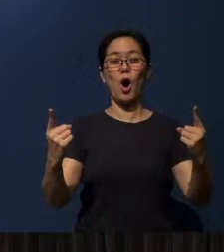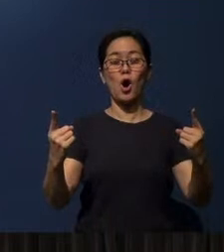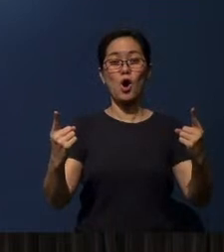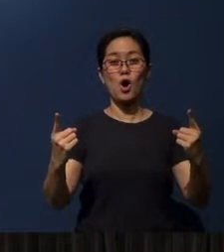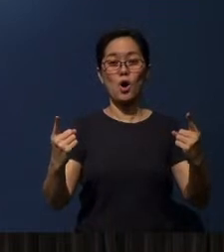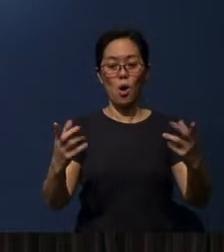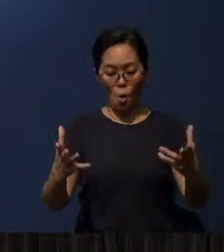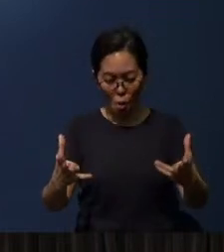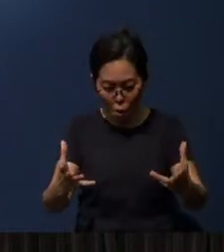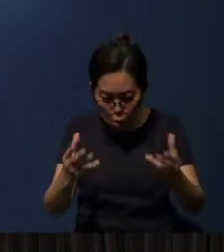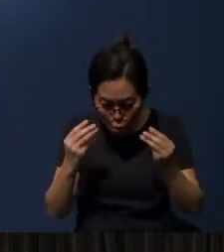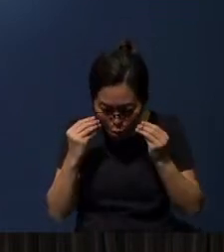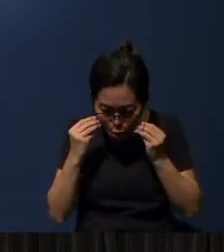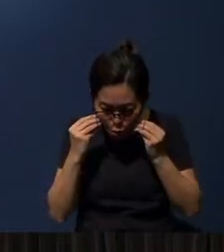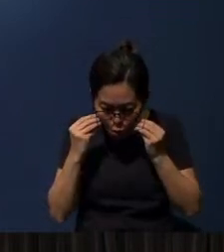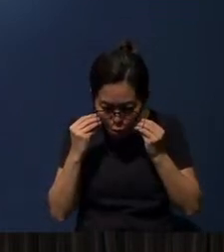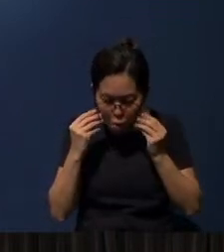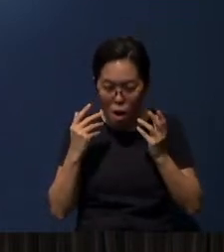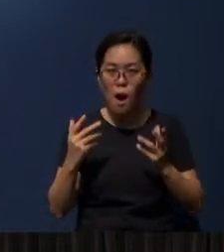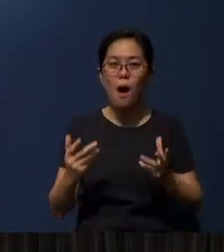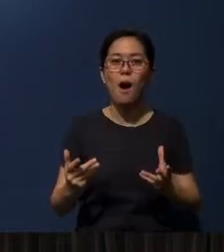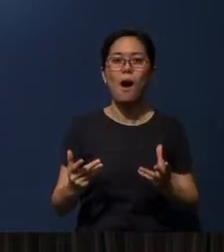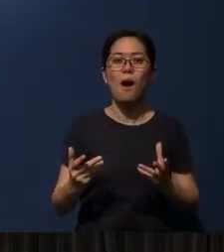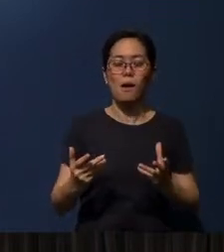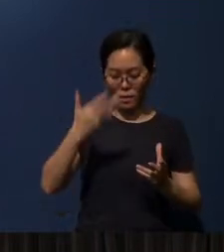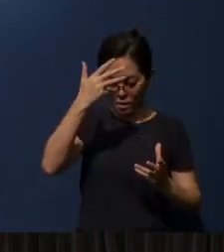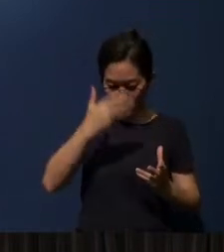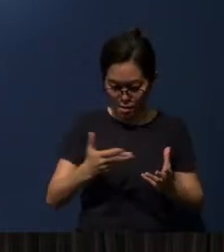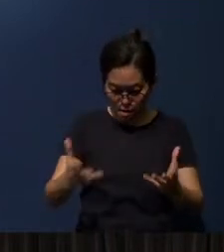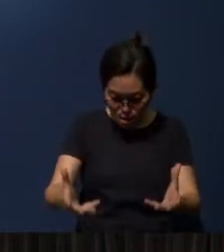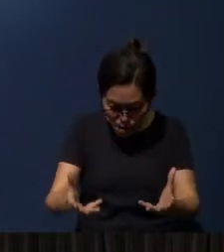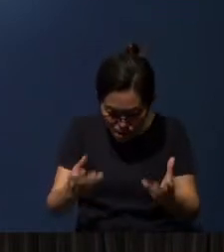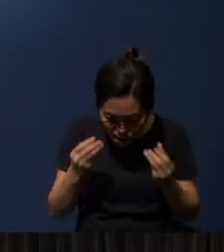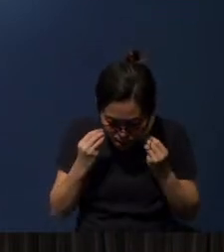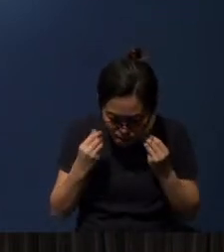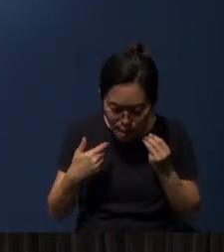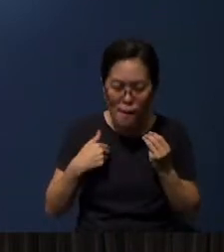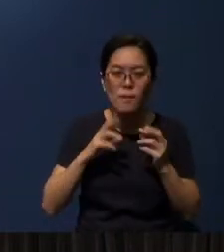that was being read in front of me, and I responded to it.